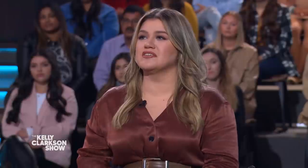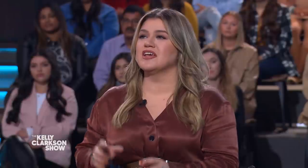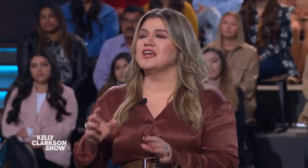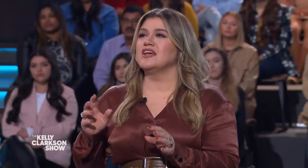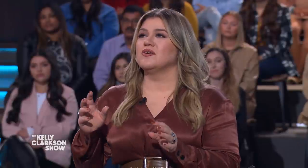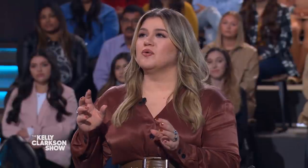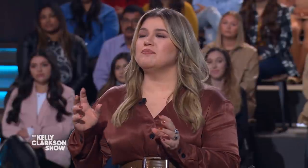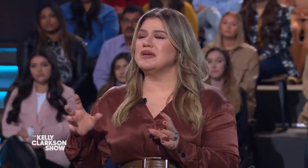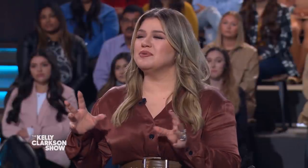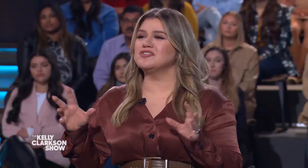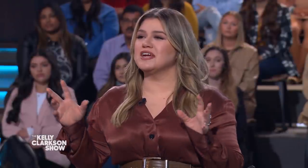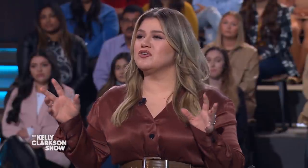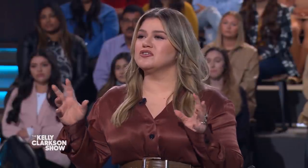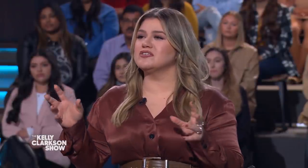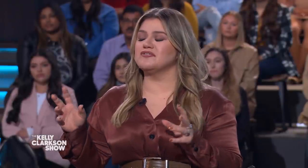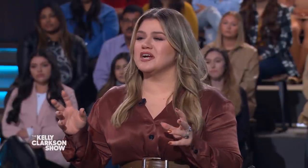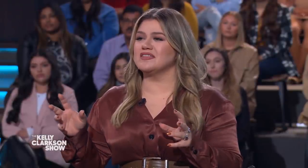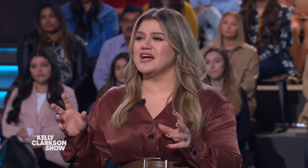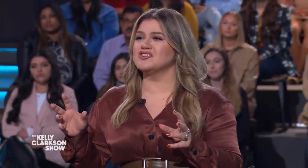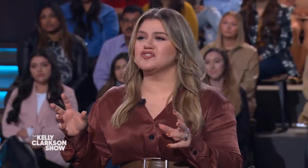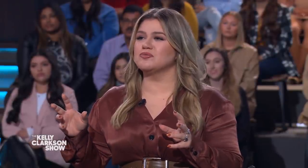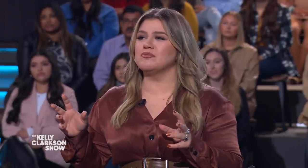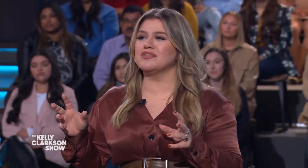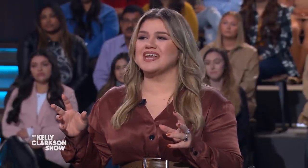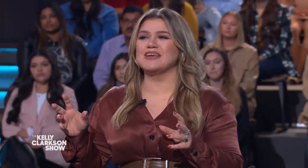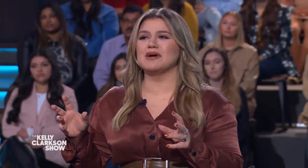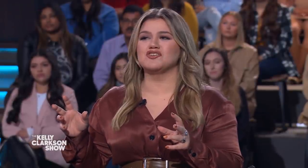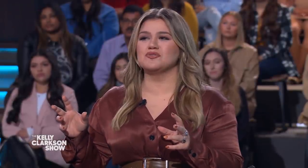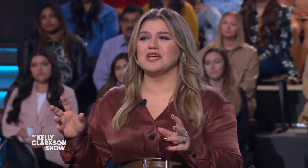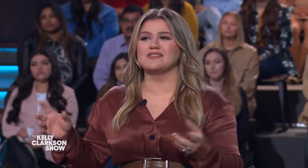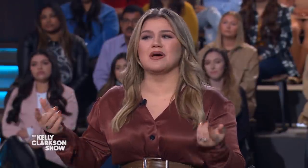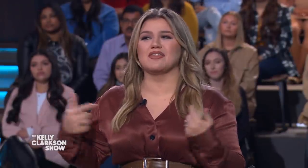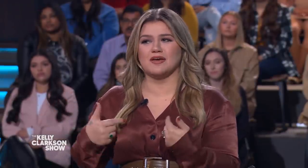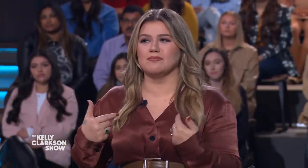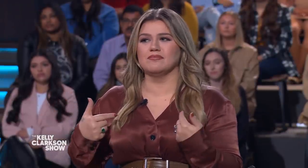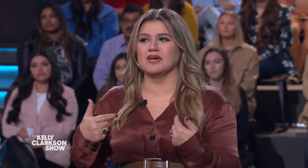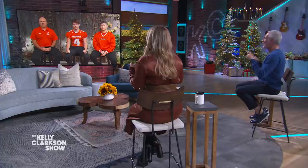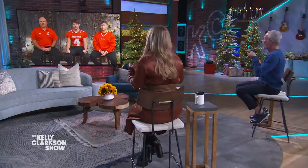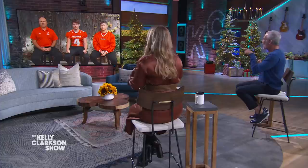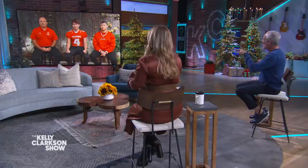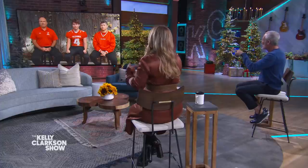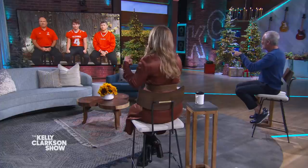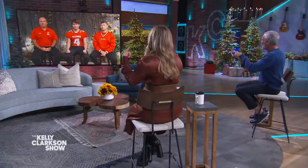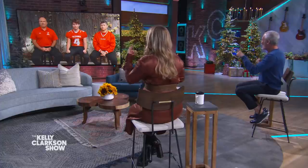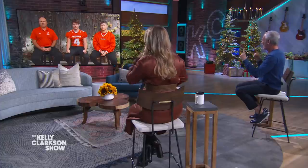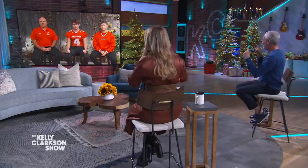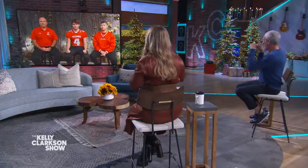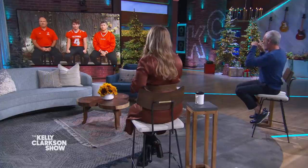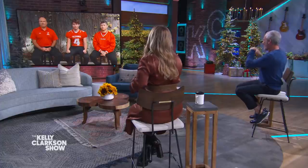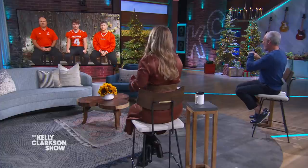is when people say cruel stuff like that, just remember that ain't about you. That's about them and all their little demons they're fighting.